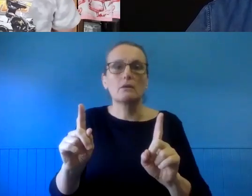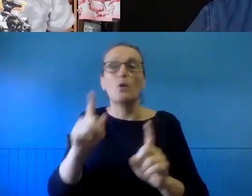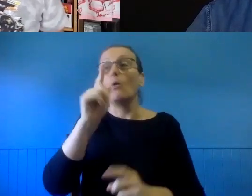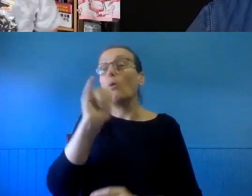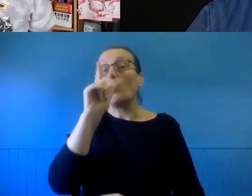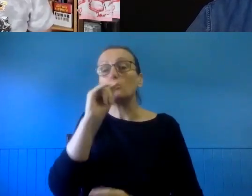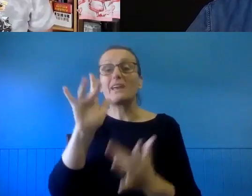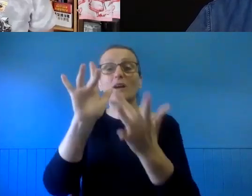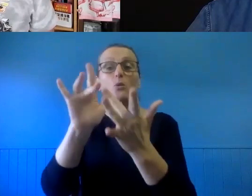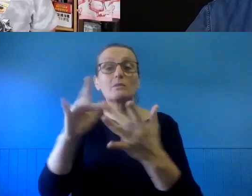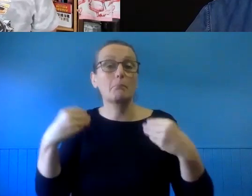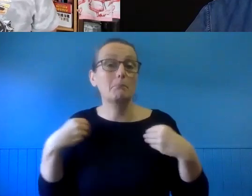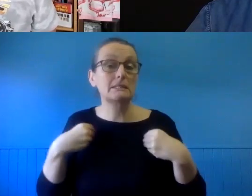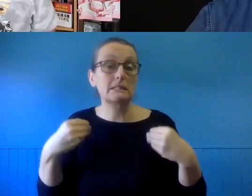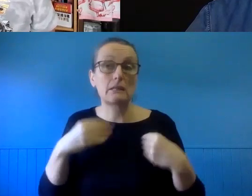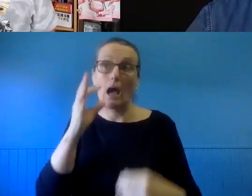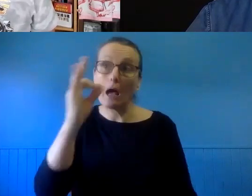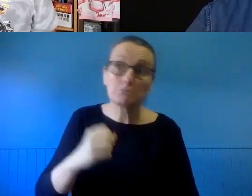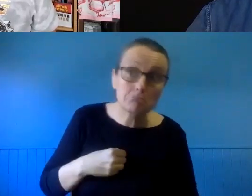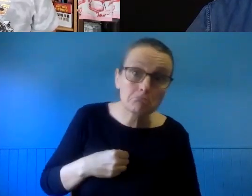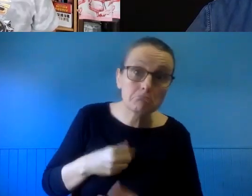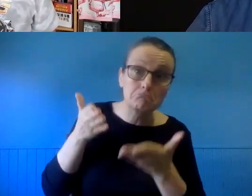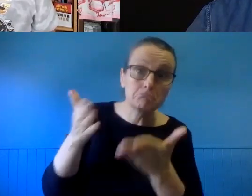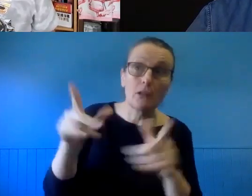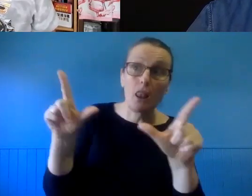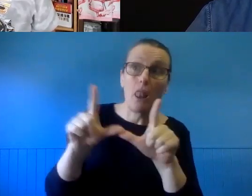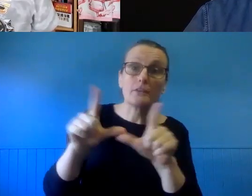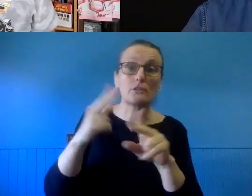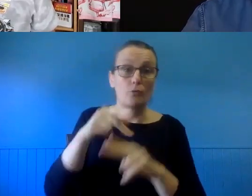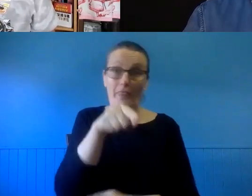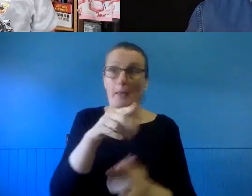company and request a licence for the material that you are using.